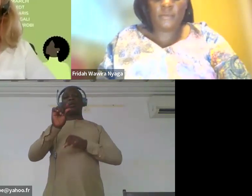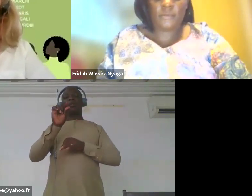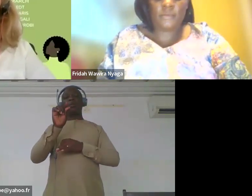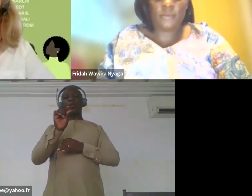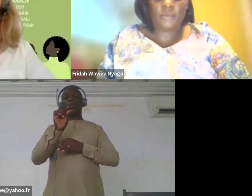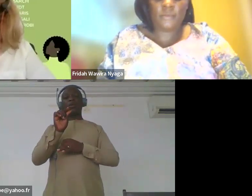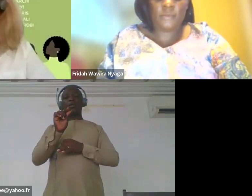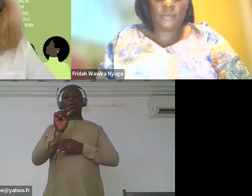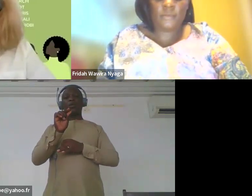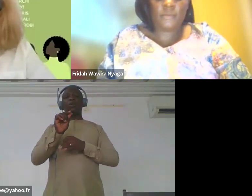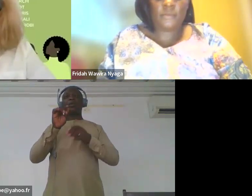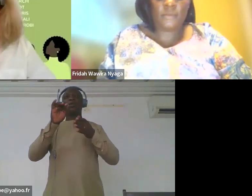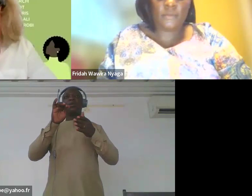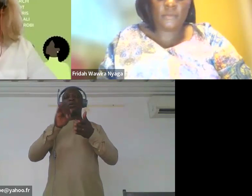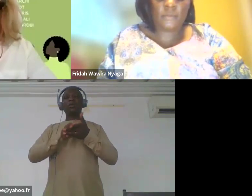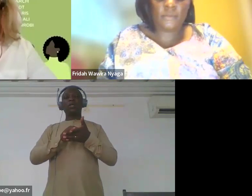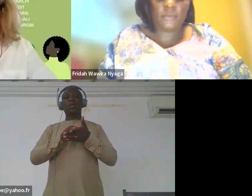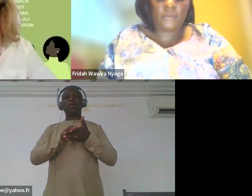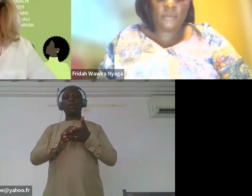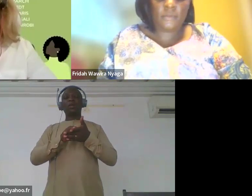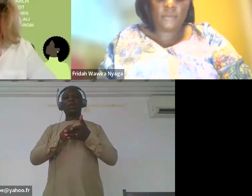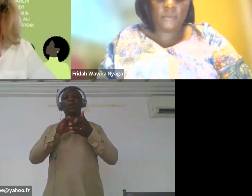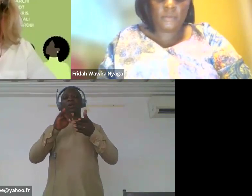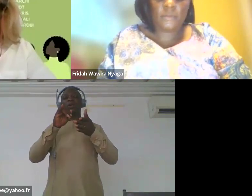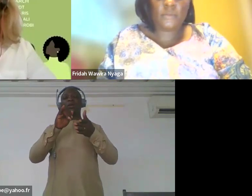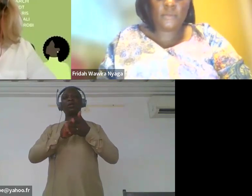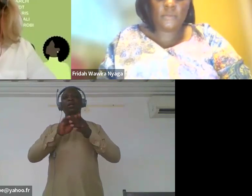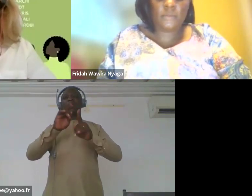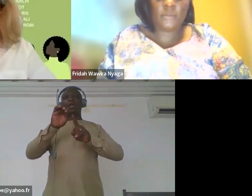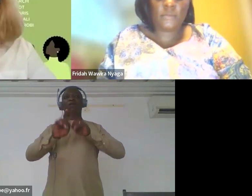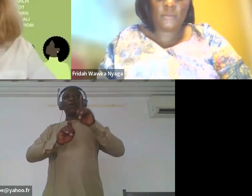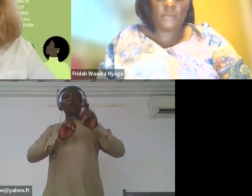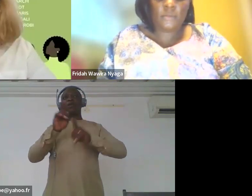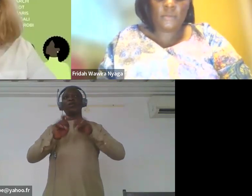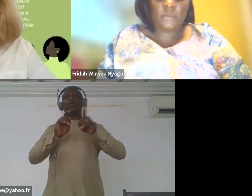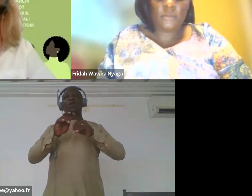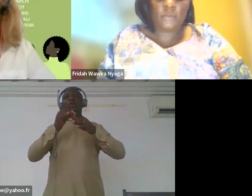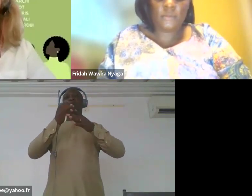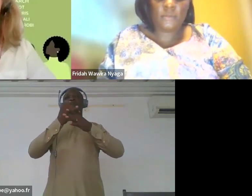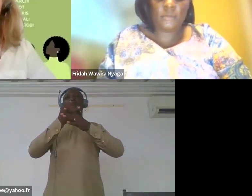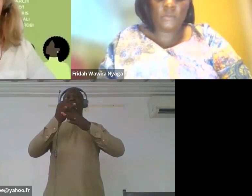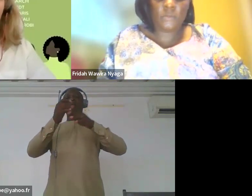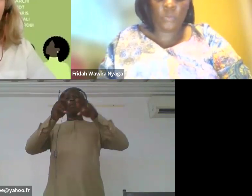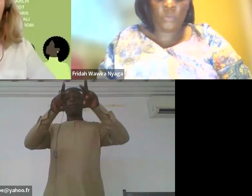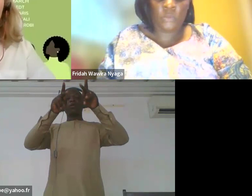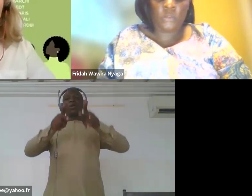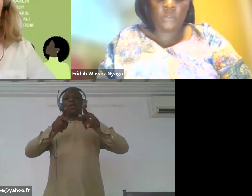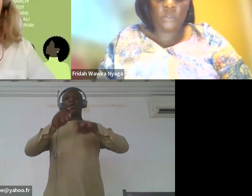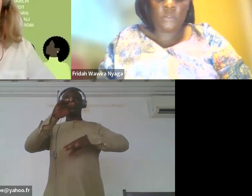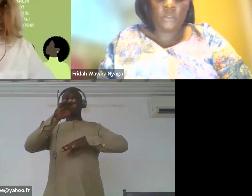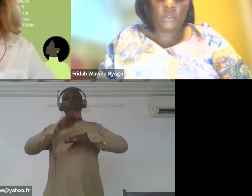on the intersectional assessment of economic exclusion